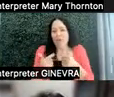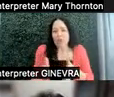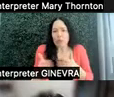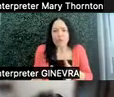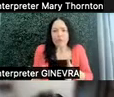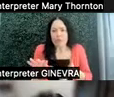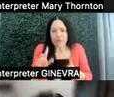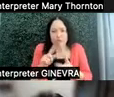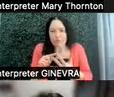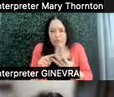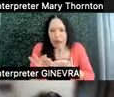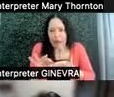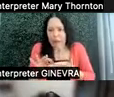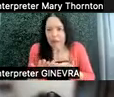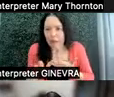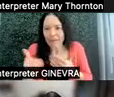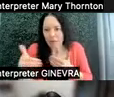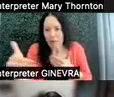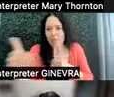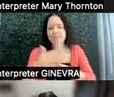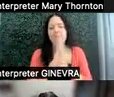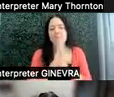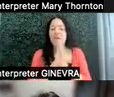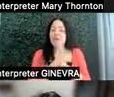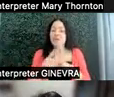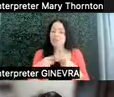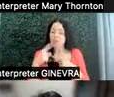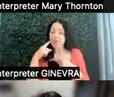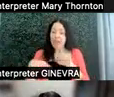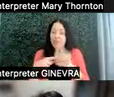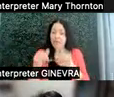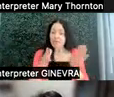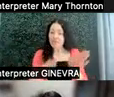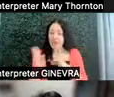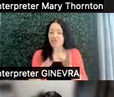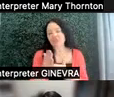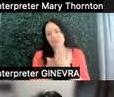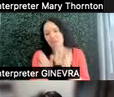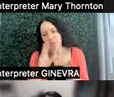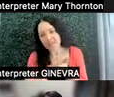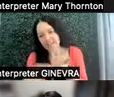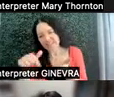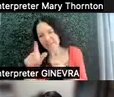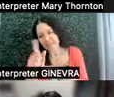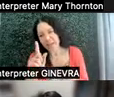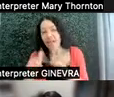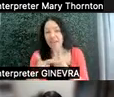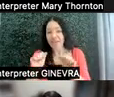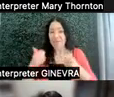So as we think about these strategies-- some that we're going to talk about in a minute-- it also can be overwhelming to think about,